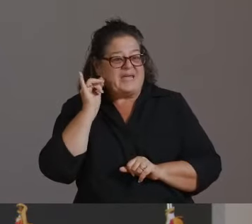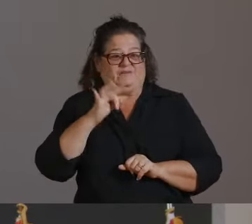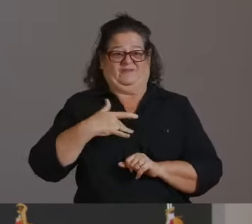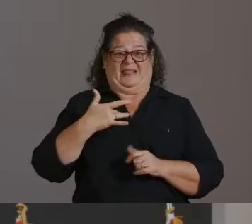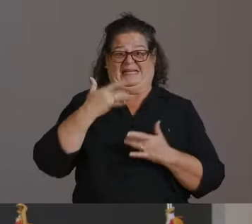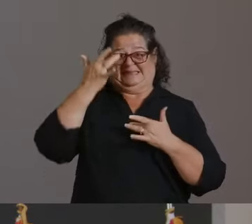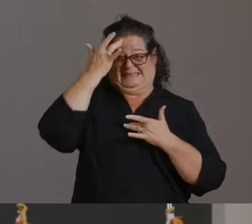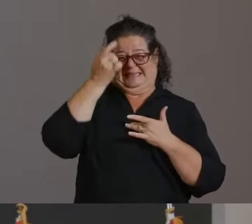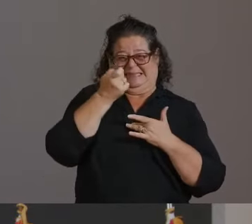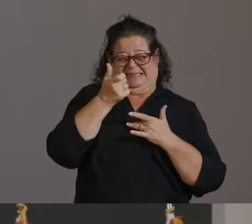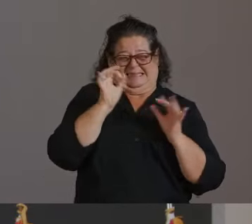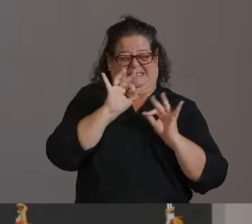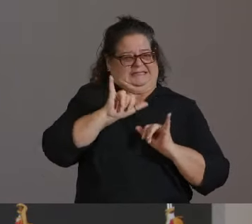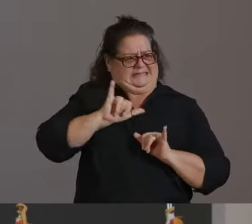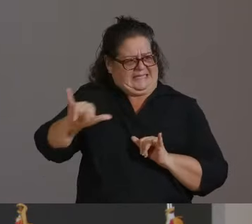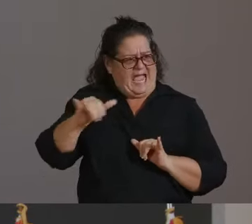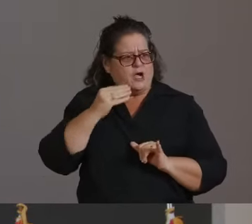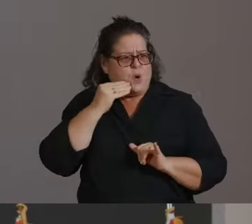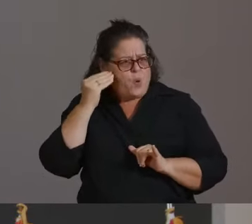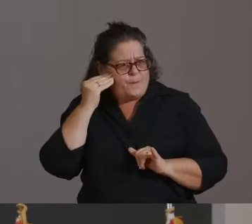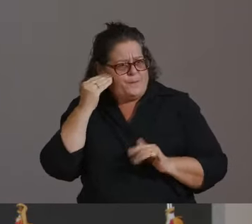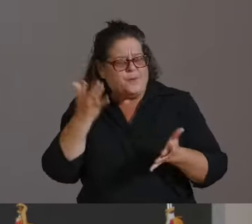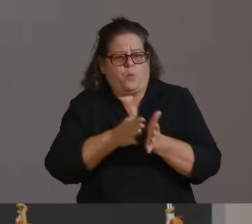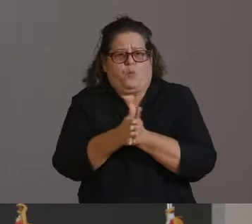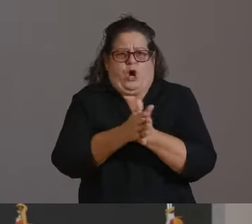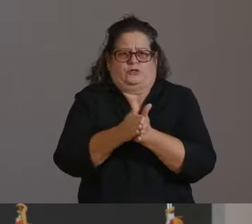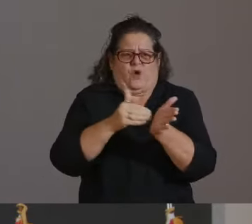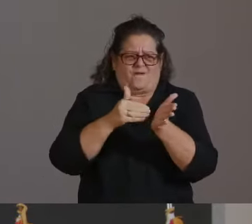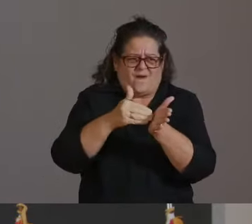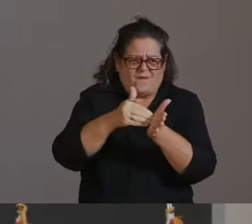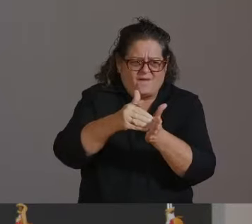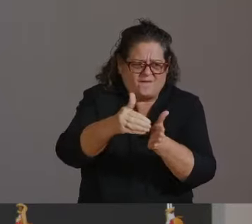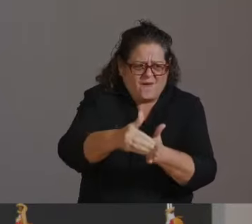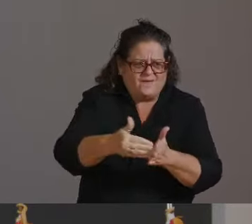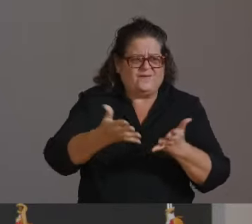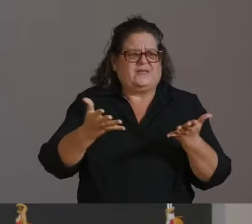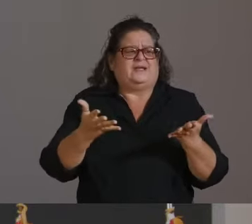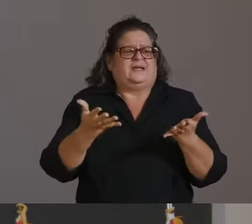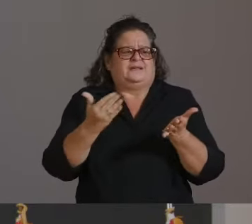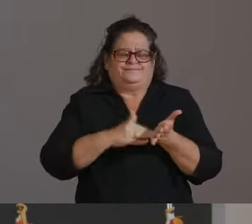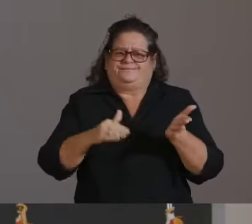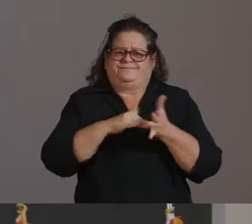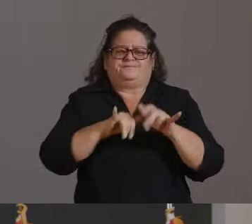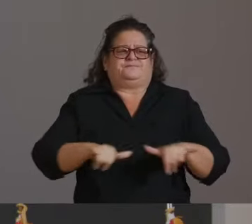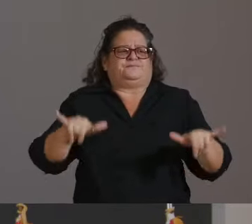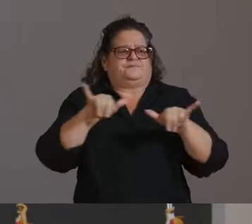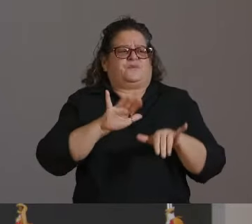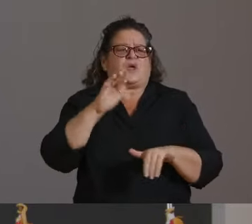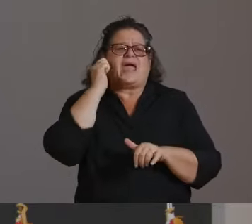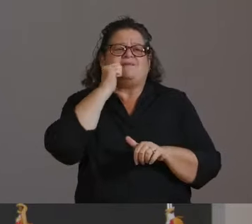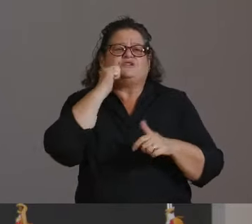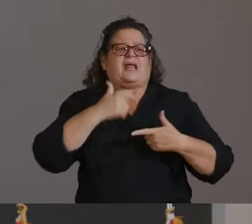THESE ARE TRIED AND TRUE PROCEDURES, NOT VERY EXCITING, BUT REALLY IMPORTANT WAYS THAT YOU